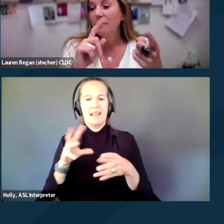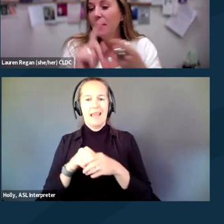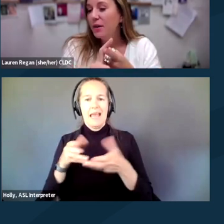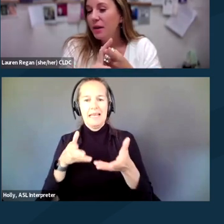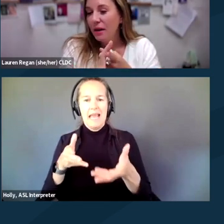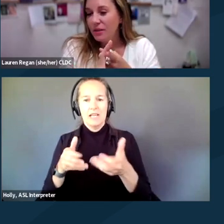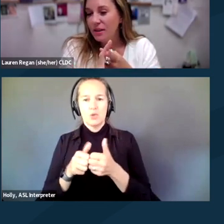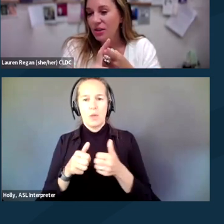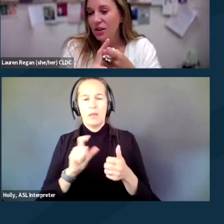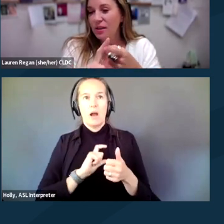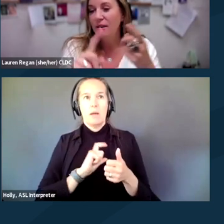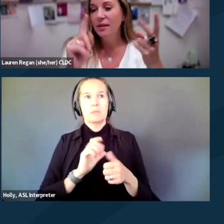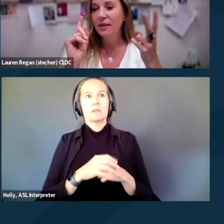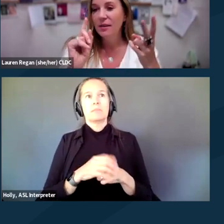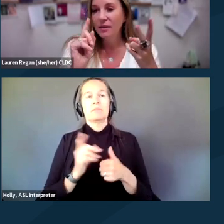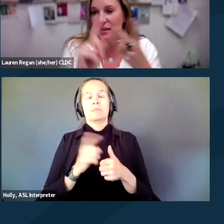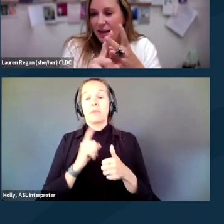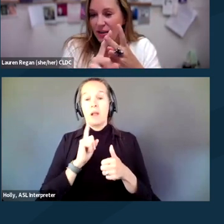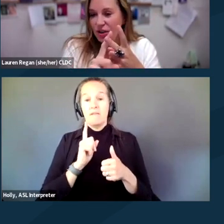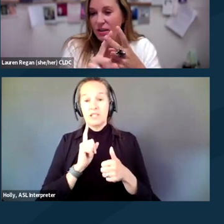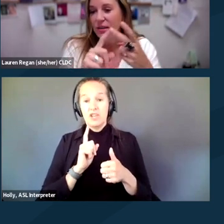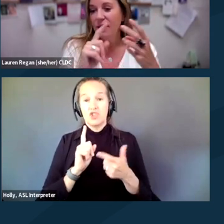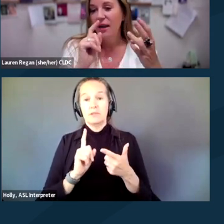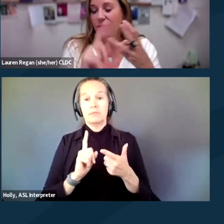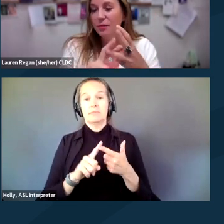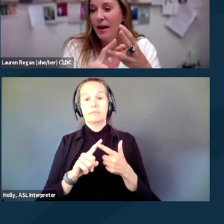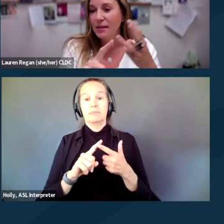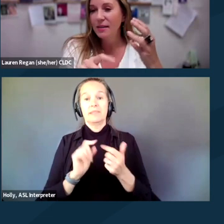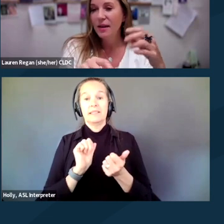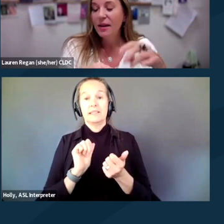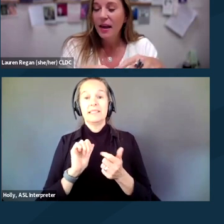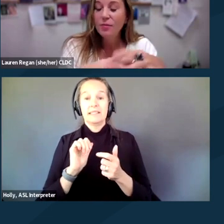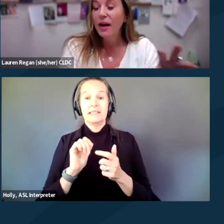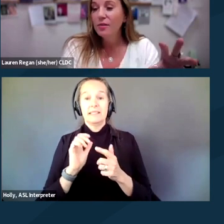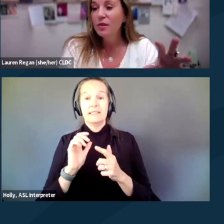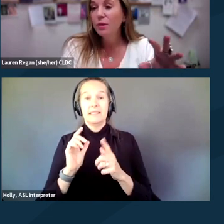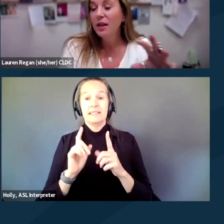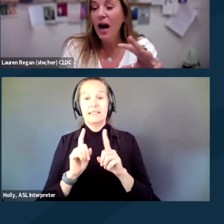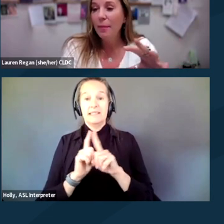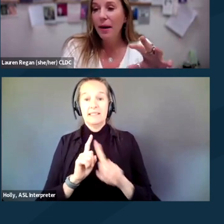Mere conversation, detention, and arrest. And when I use the word cop,